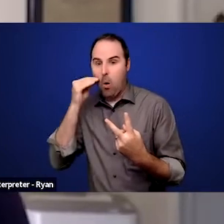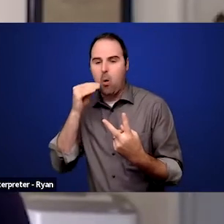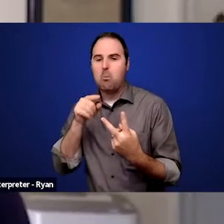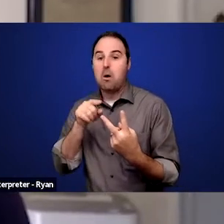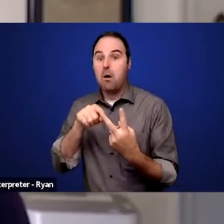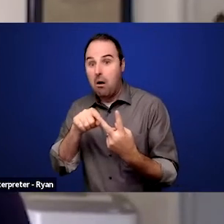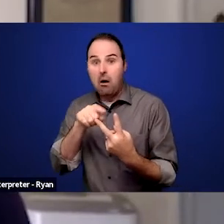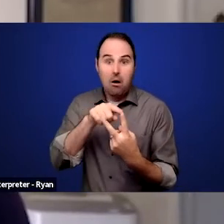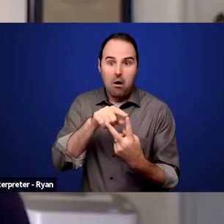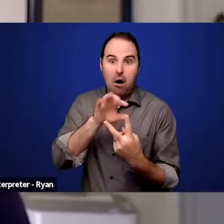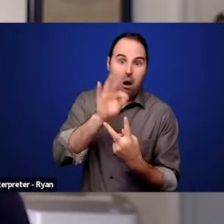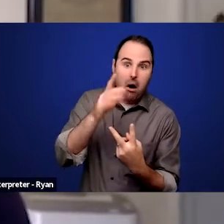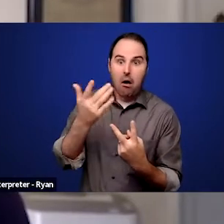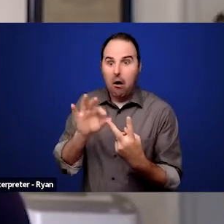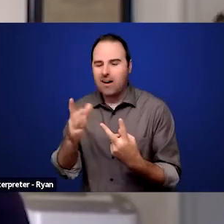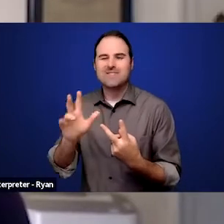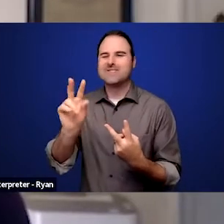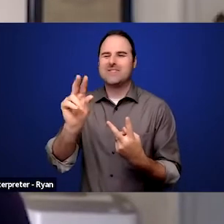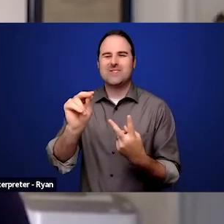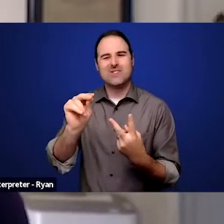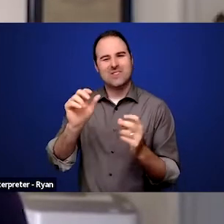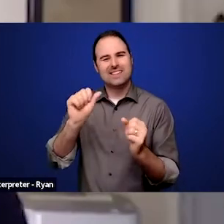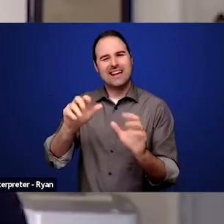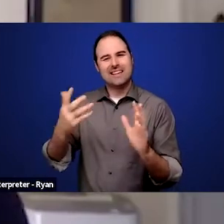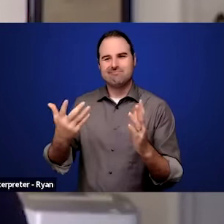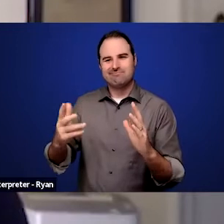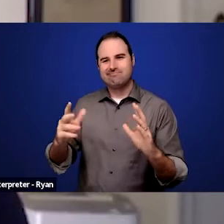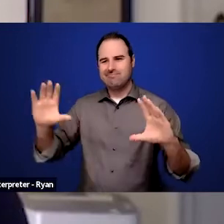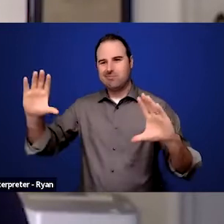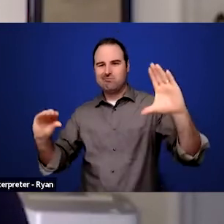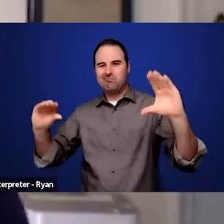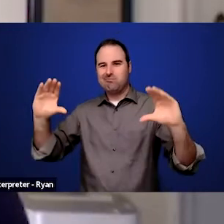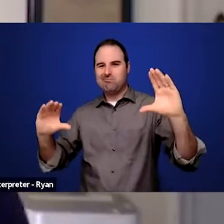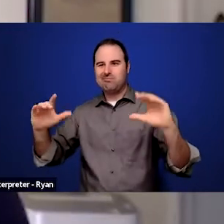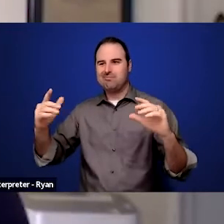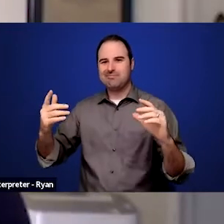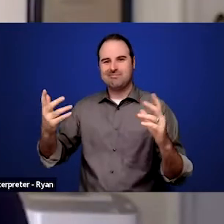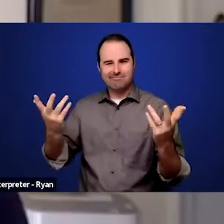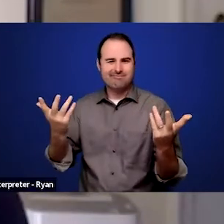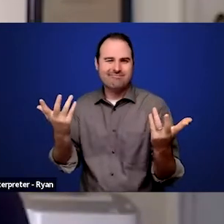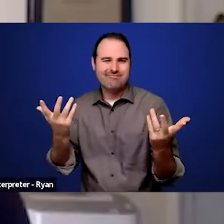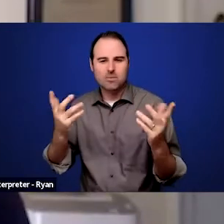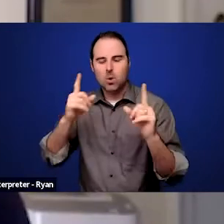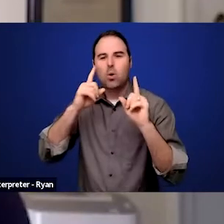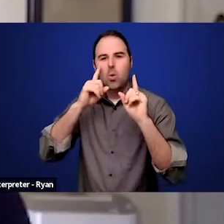and I think to look at what's trending and what's going on to make sure that we're conscious of this. I wanna say, you know,